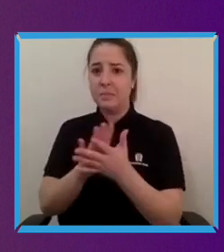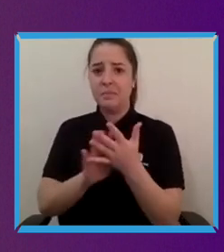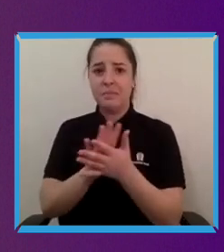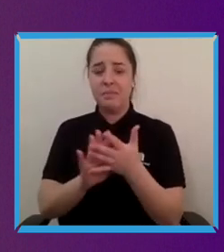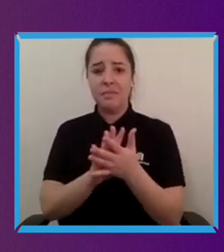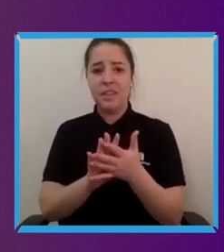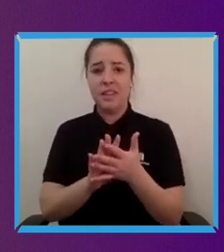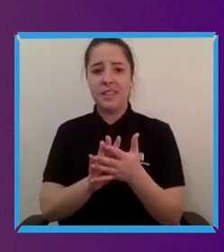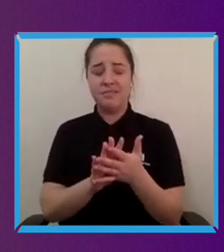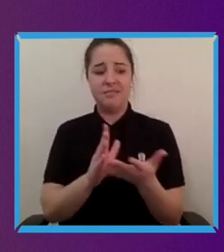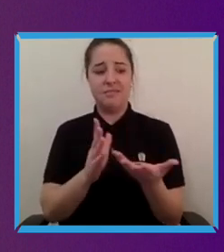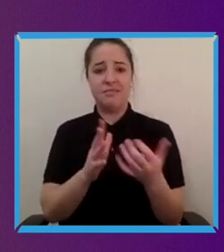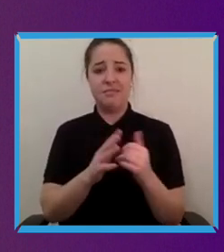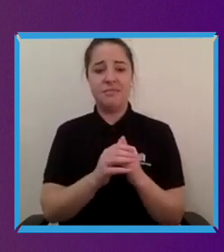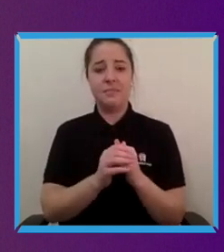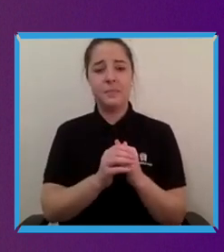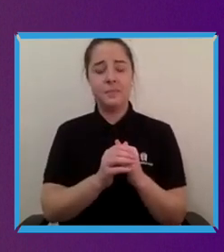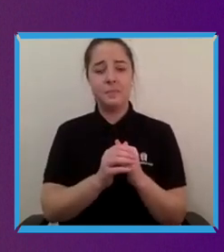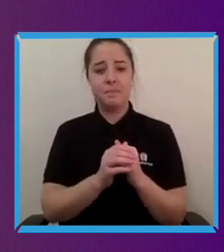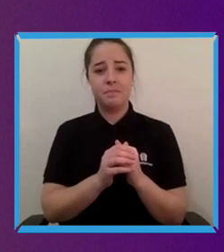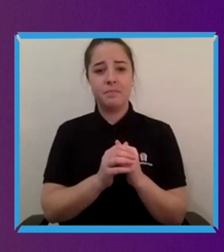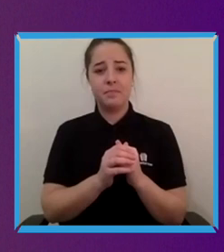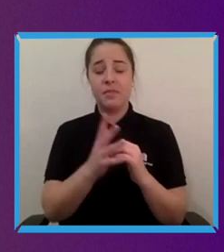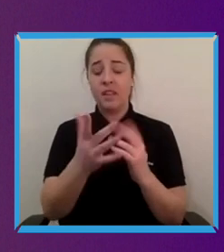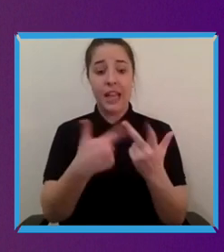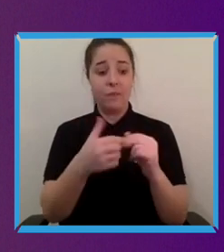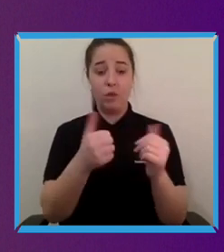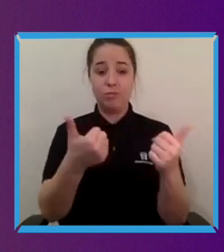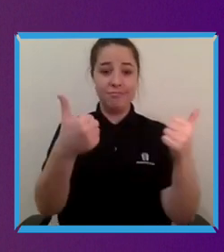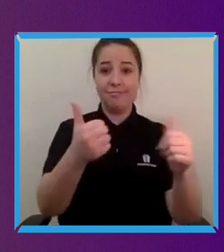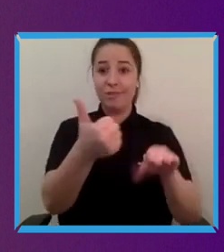going to it is not going to fix that. And so I think you know again you